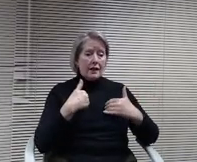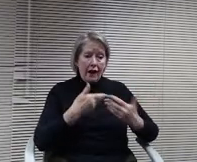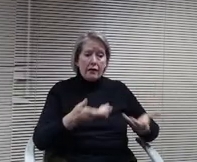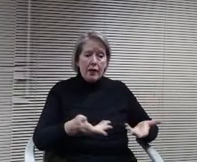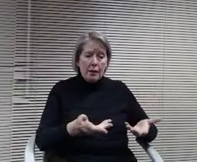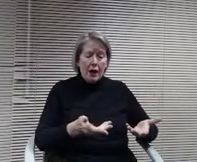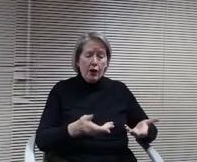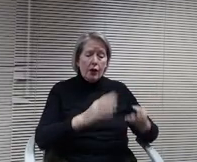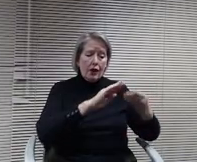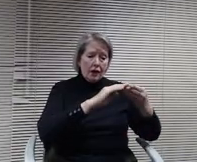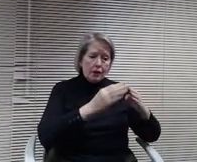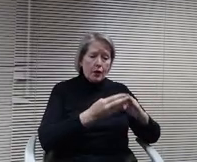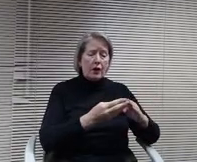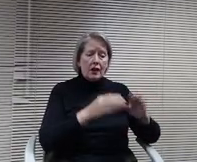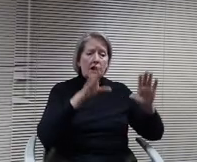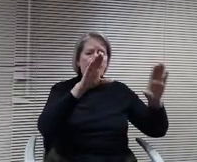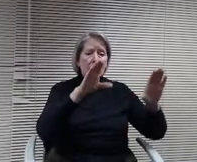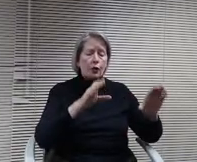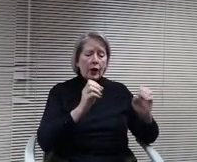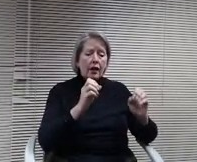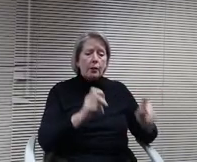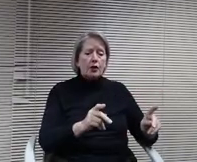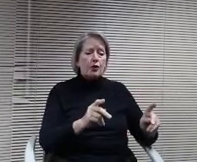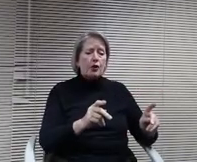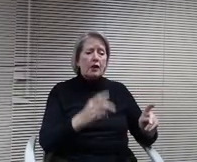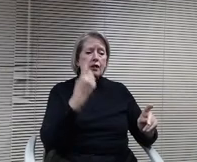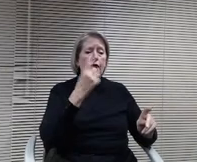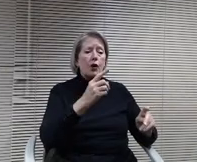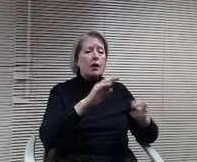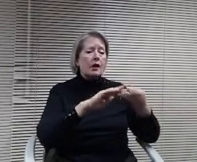opportunity for the Community to get involved and interact with